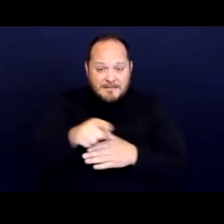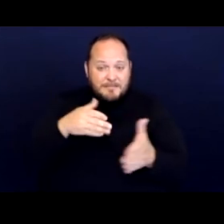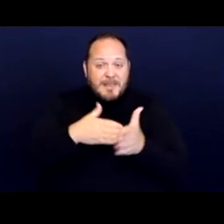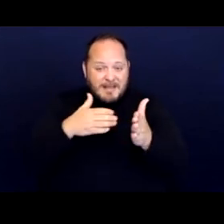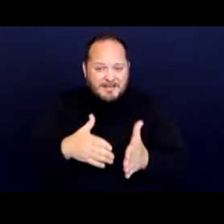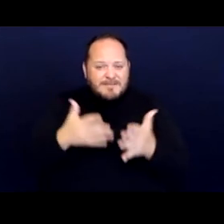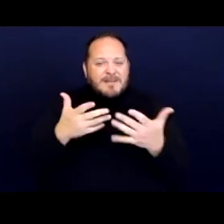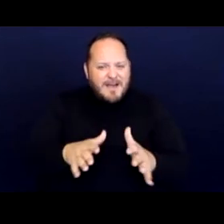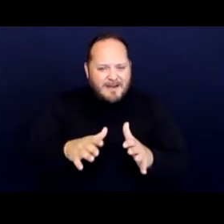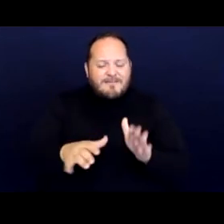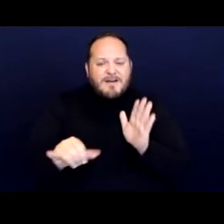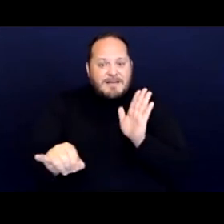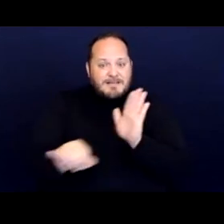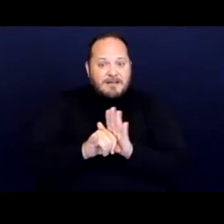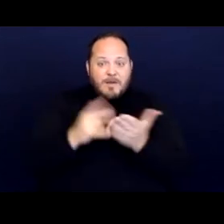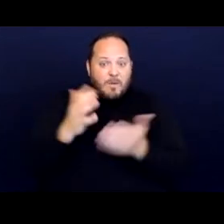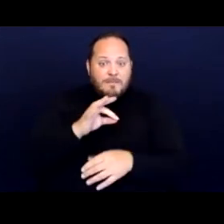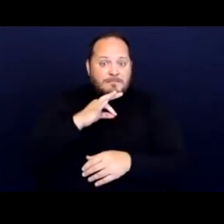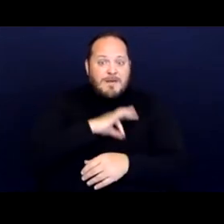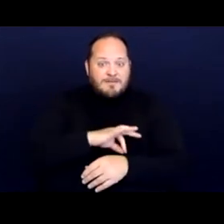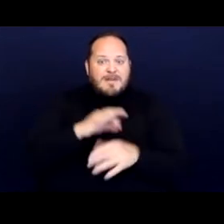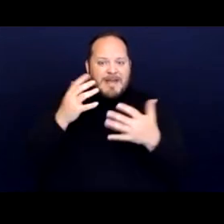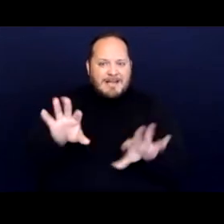that a benefit has been denied to them